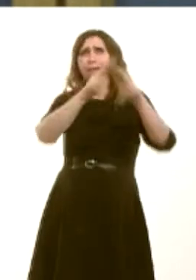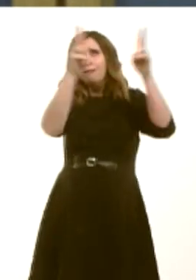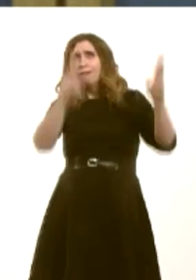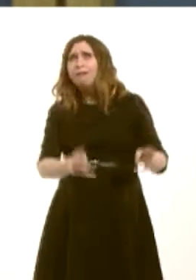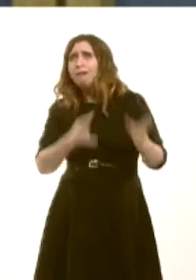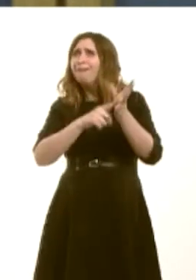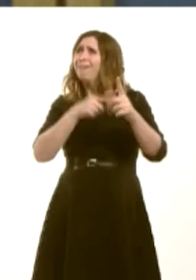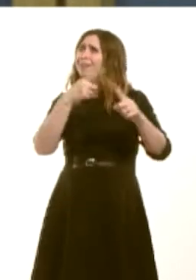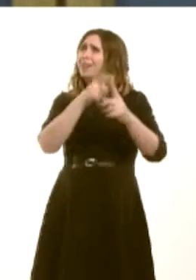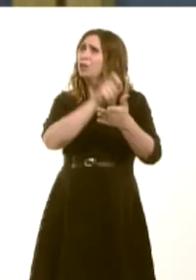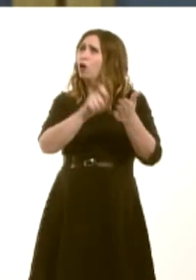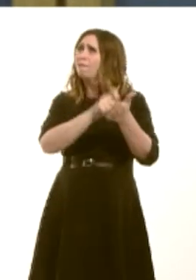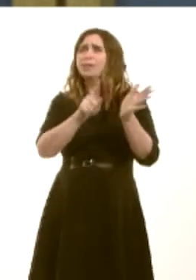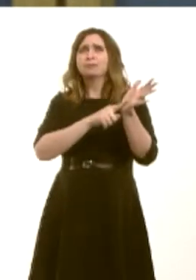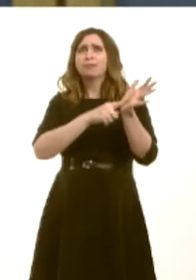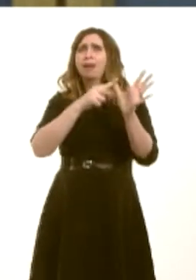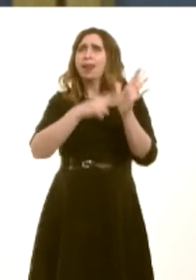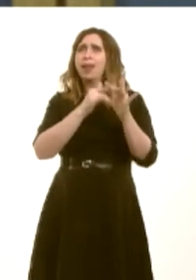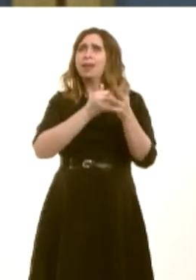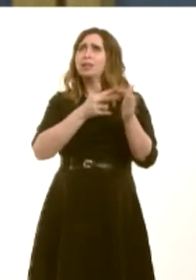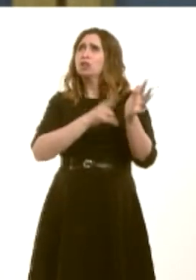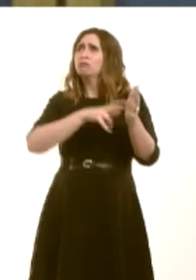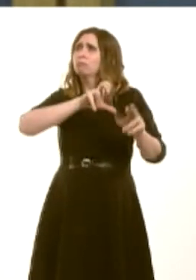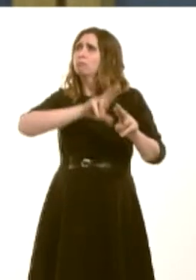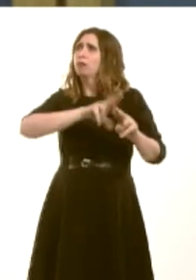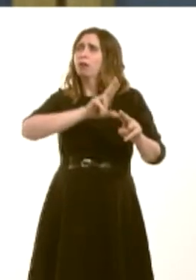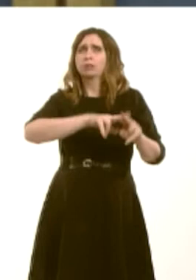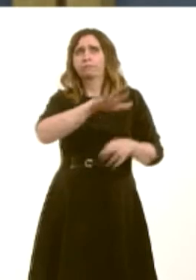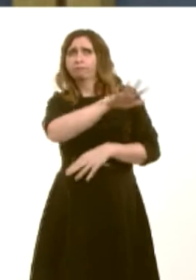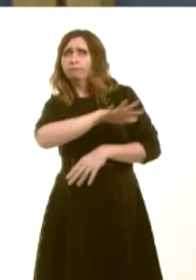of Cardiff North? The present nursery is due to close on August 29, and I think it is vital